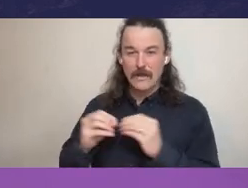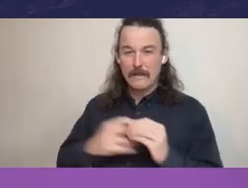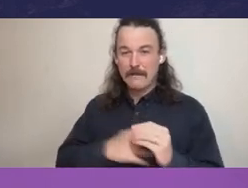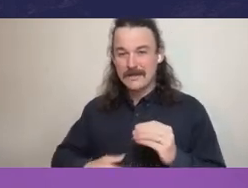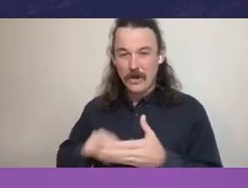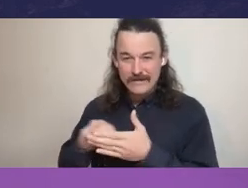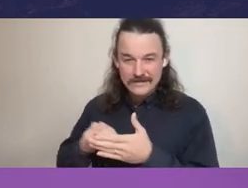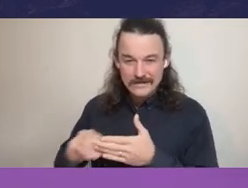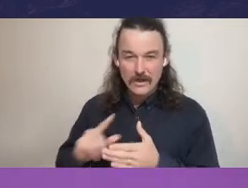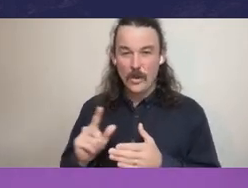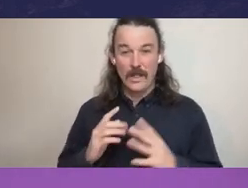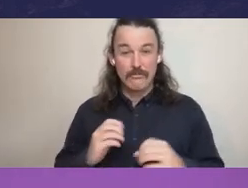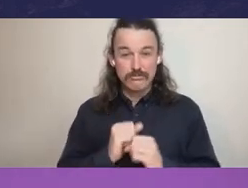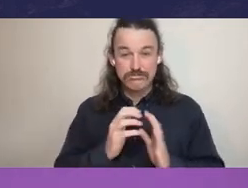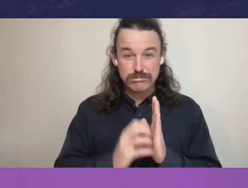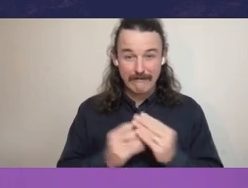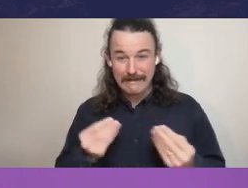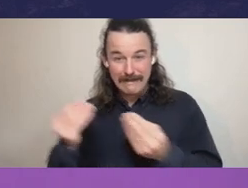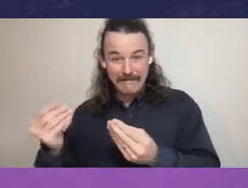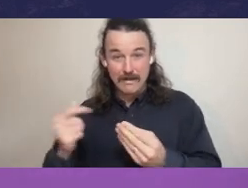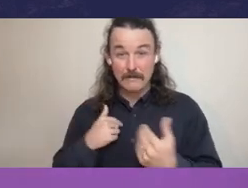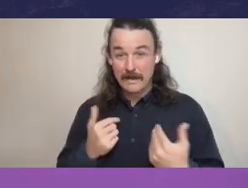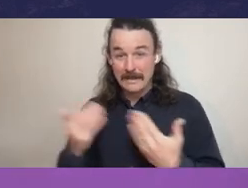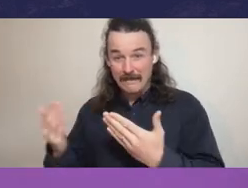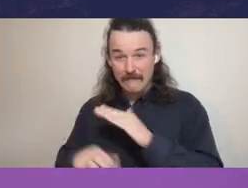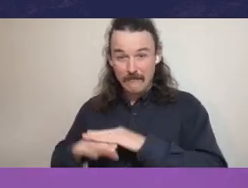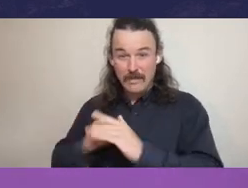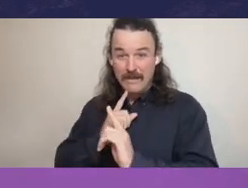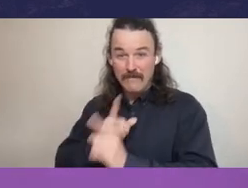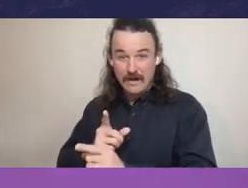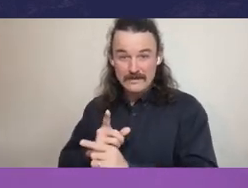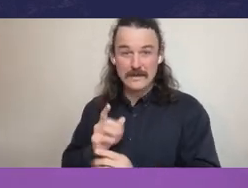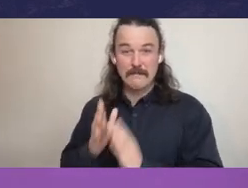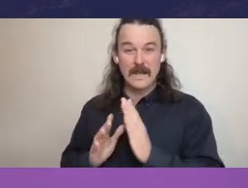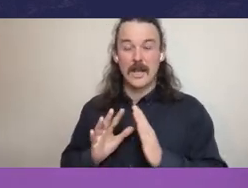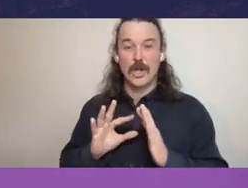Am I giving full advice so I'm not being economical with the truth and is it fair?